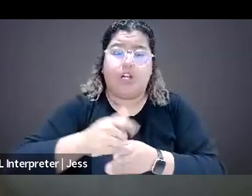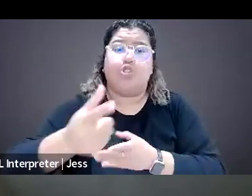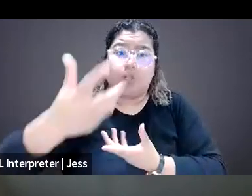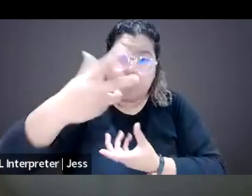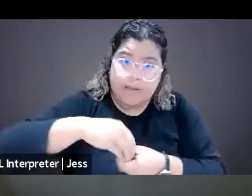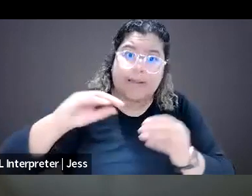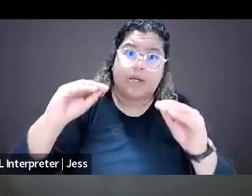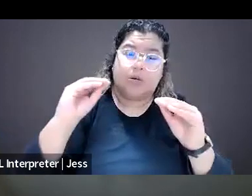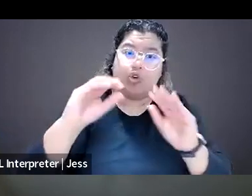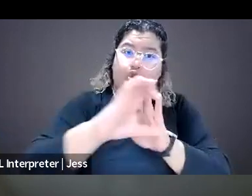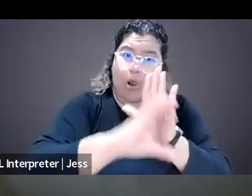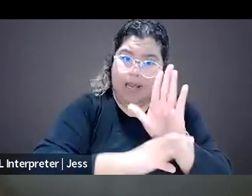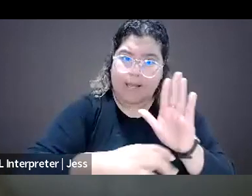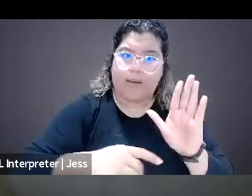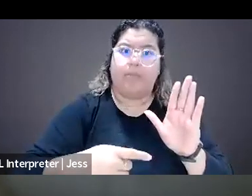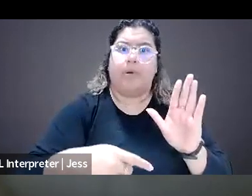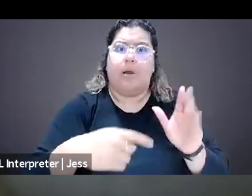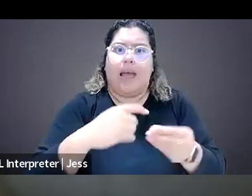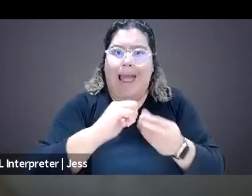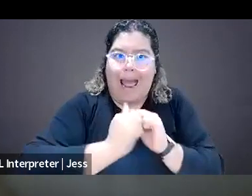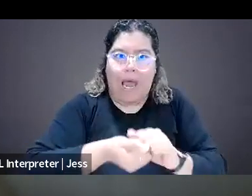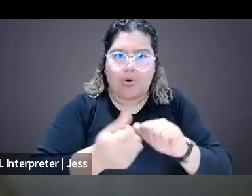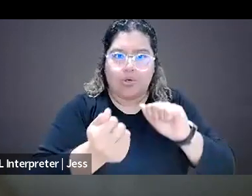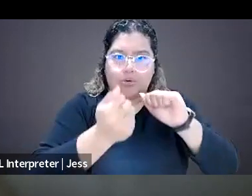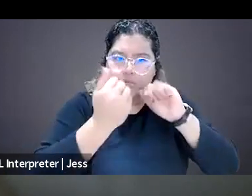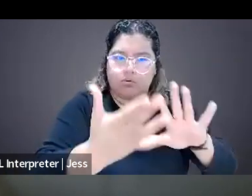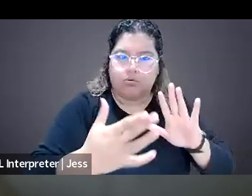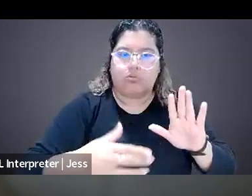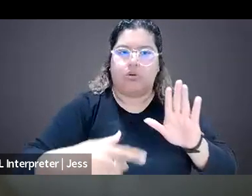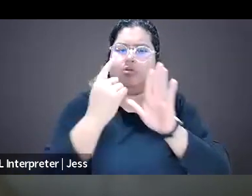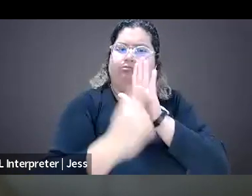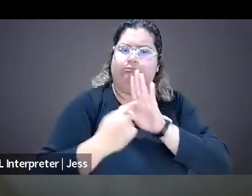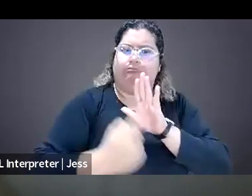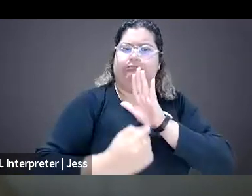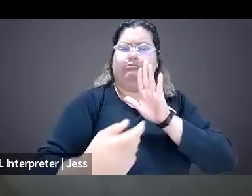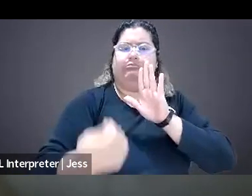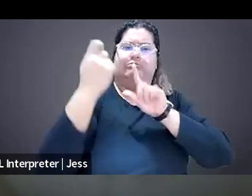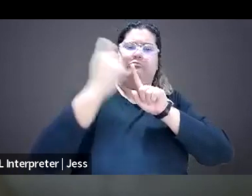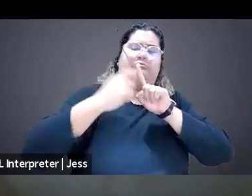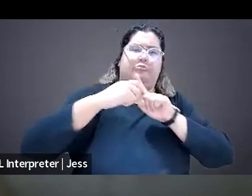of dealing with doxing, harassment, and really putting that in there, 'cause I mean that's one pipeline